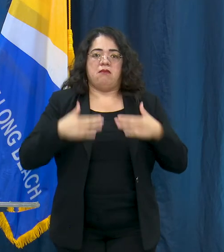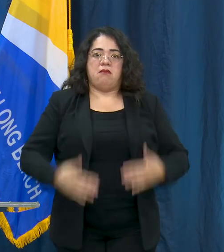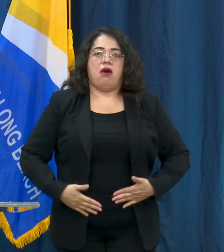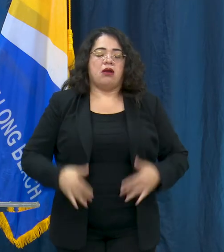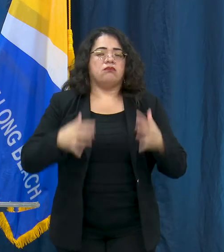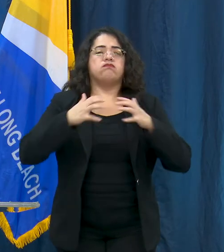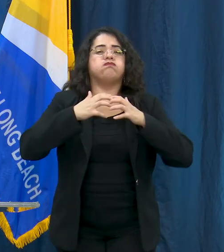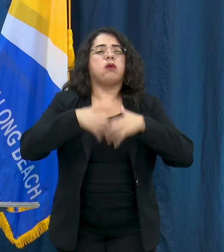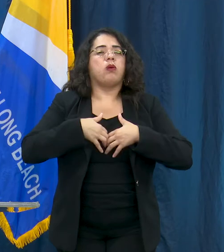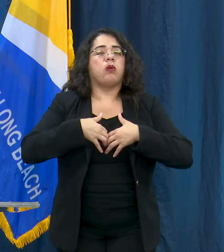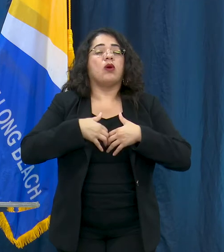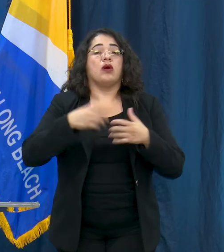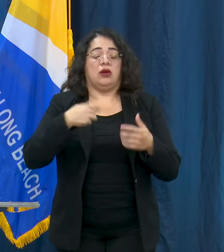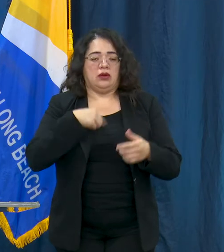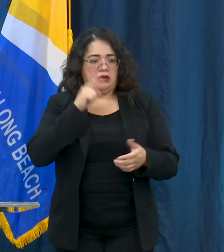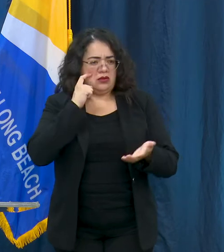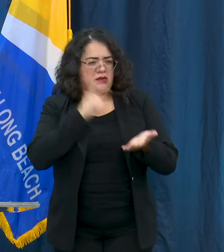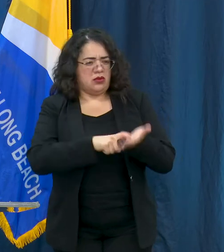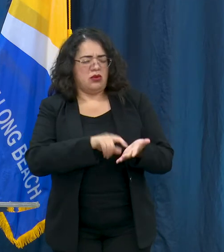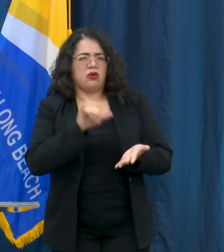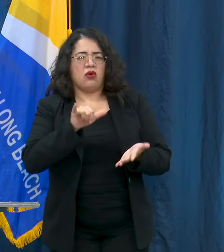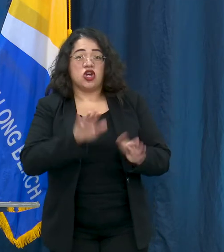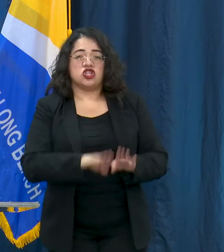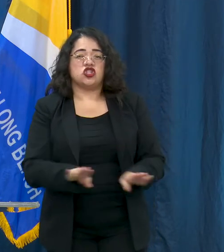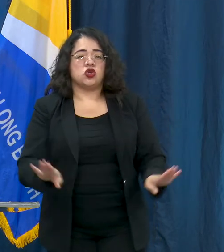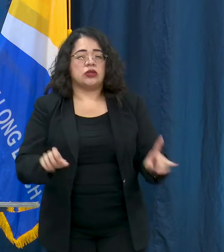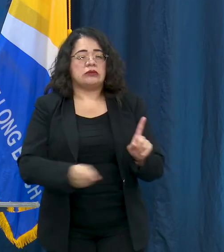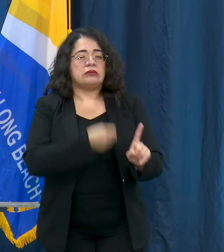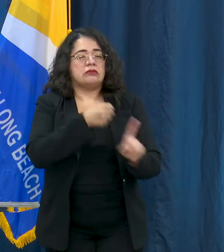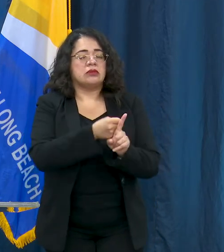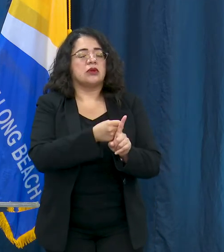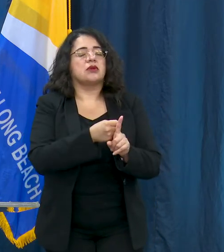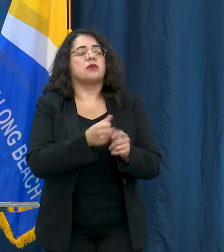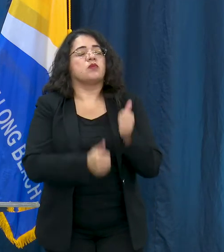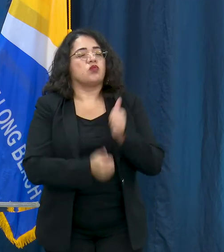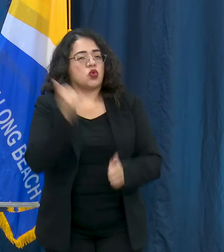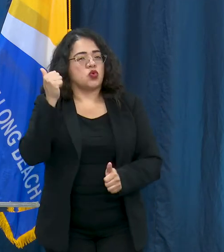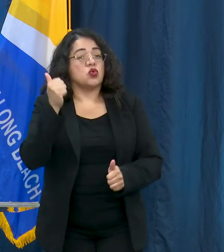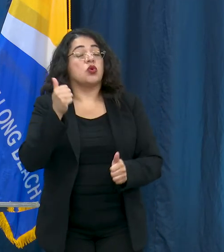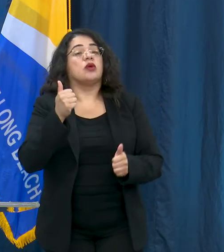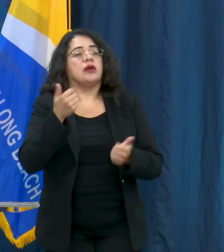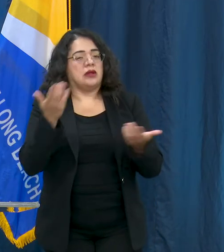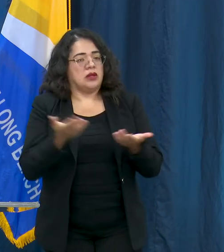elsewhere in the nation and in the world. So Multi-system Inflammatory Syndrome in